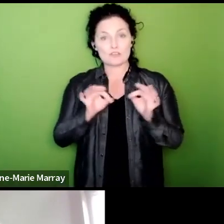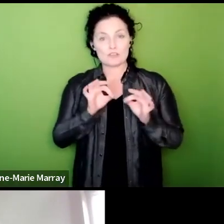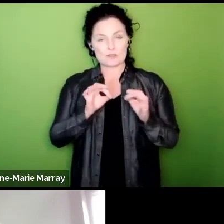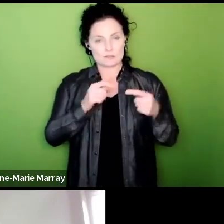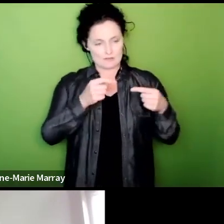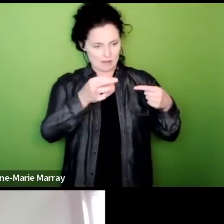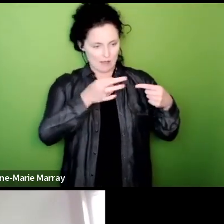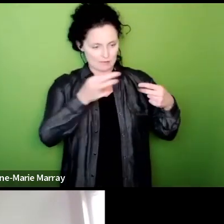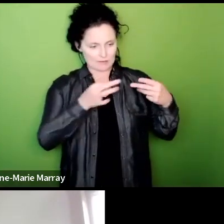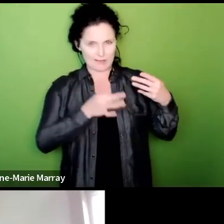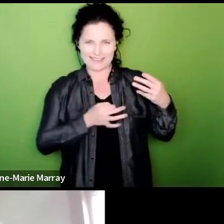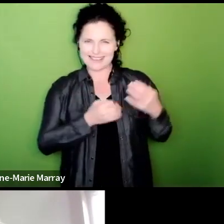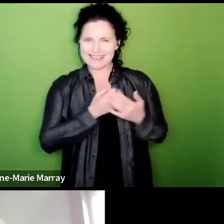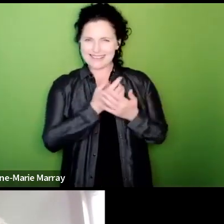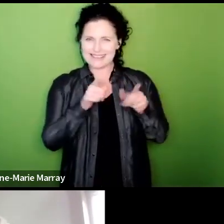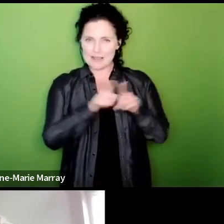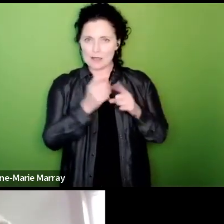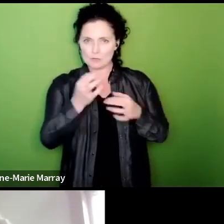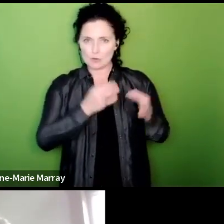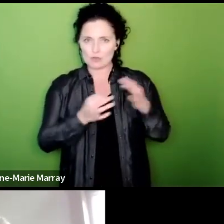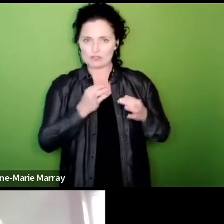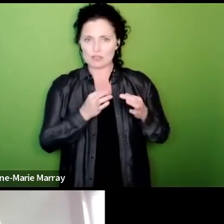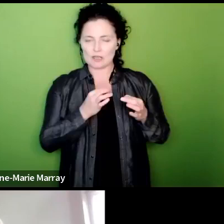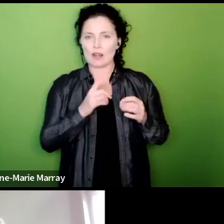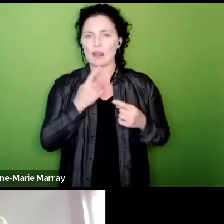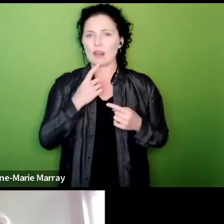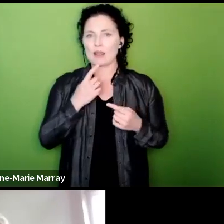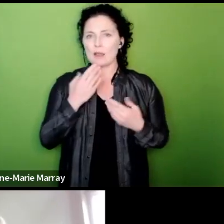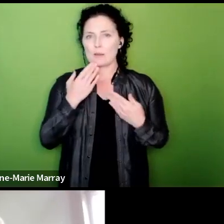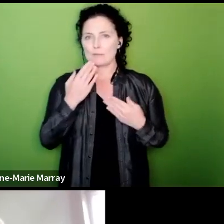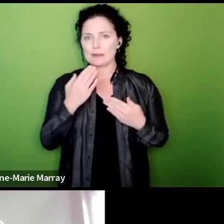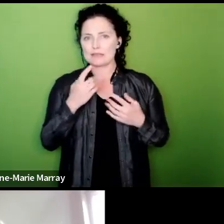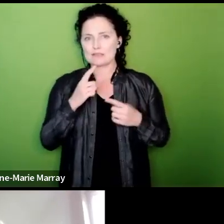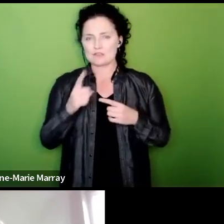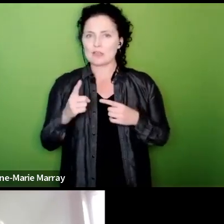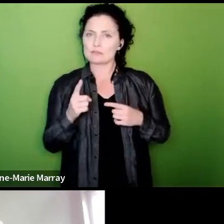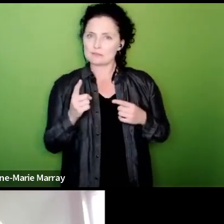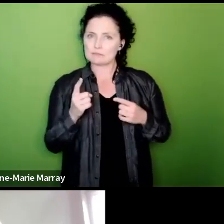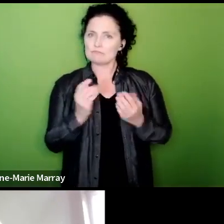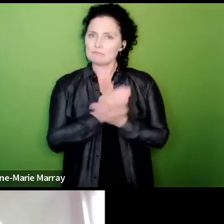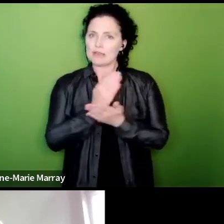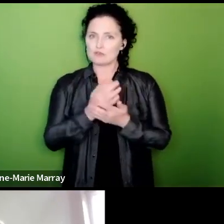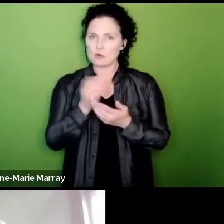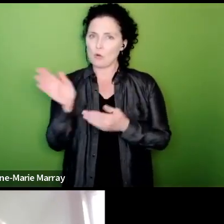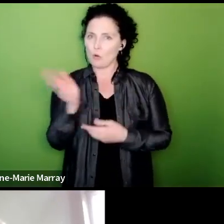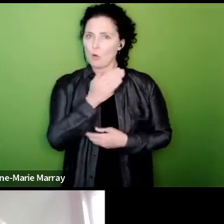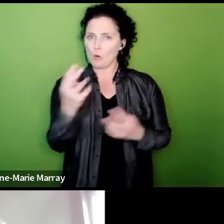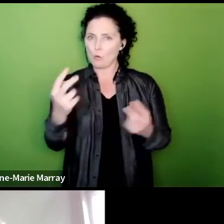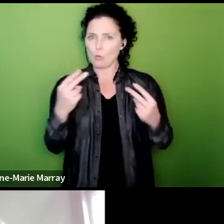back and and just reiterate the points that you need to to make it all very clear so Nicola asks